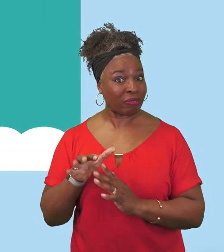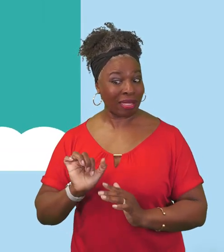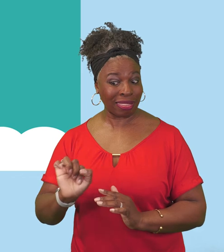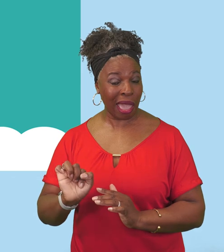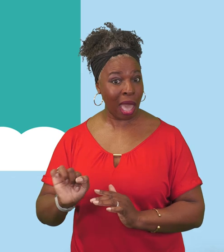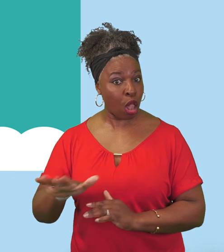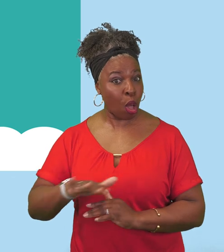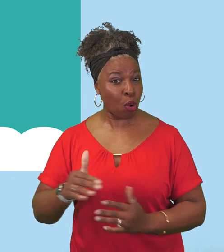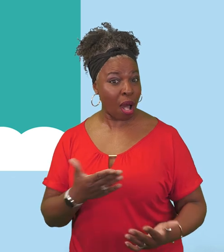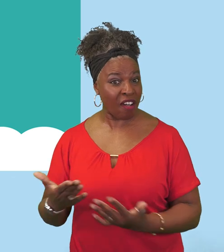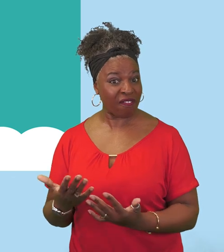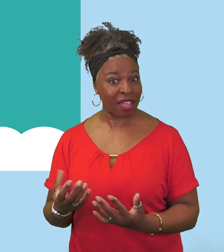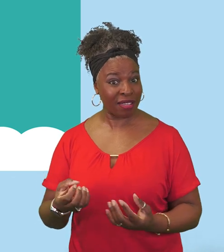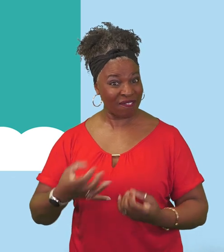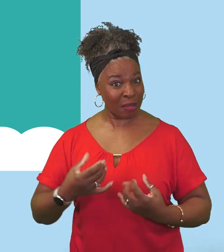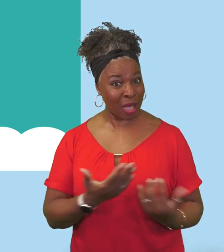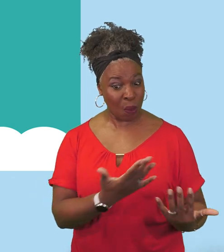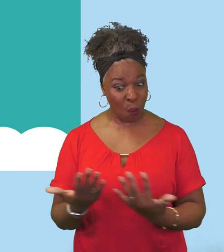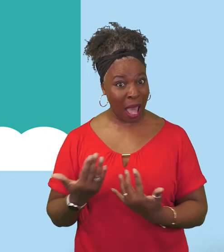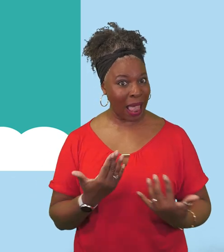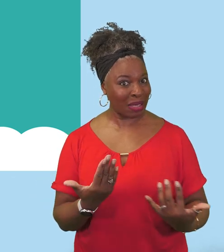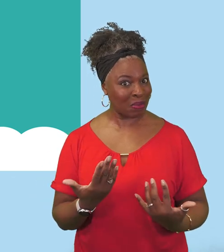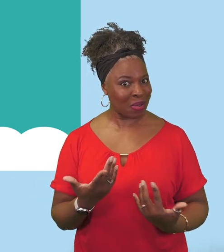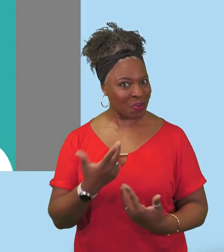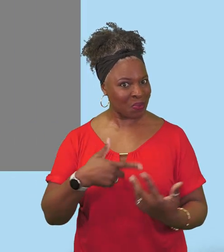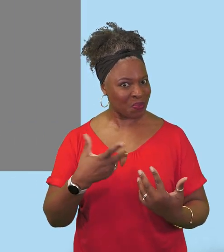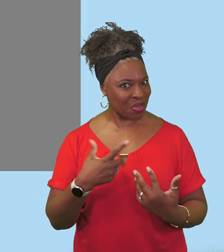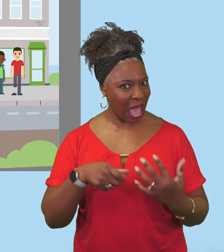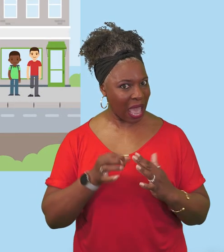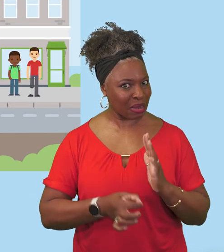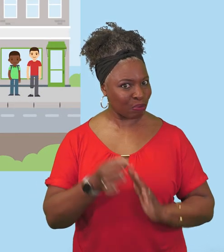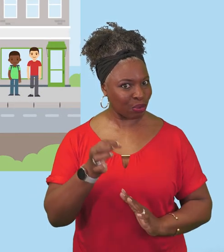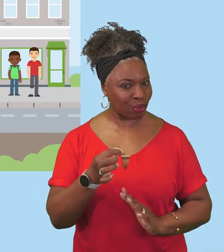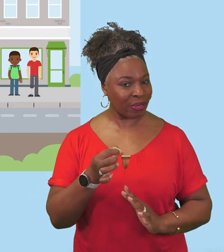Your feedback will always be welcomed on how it can be improved. If you can't access